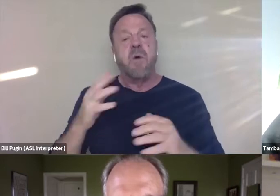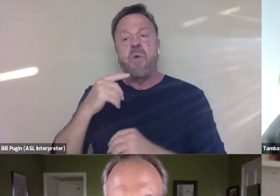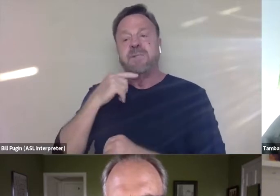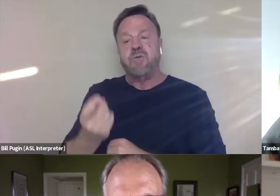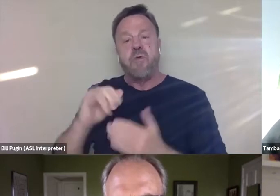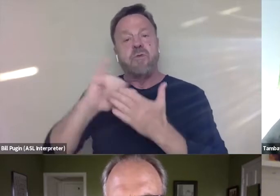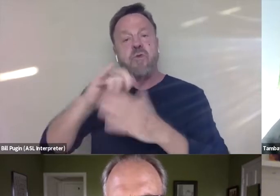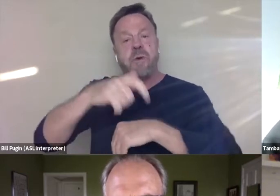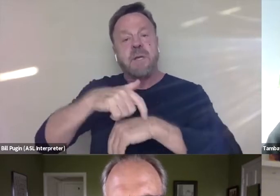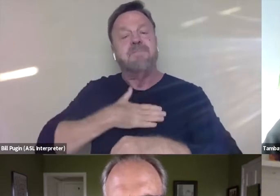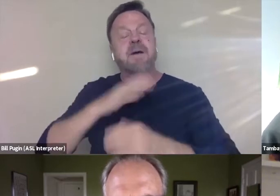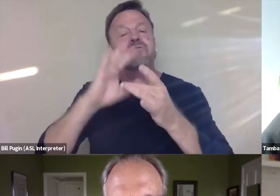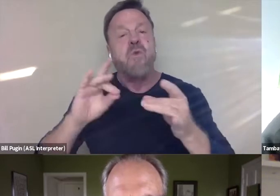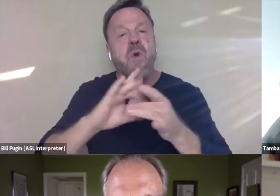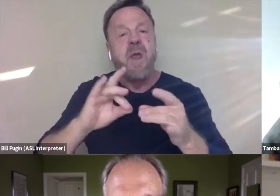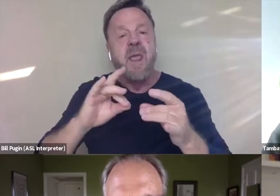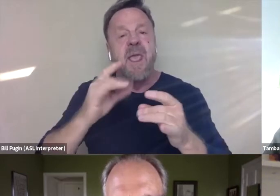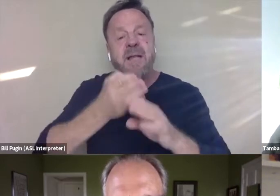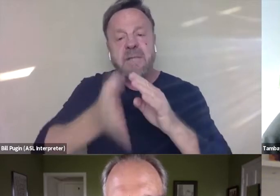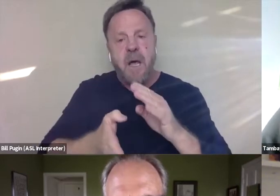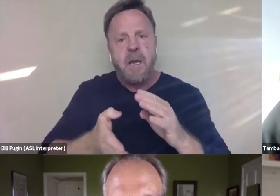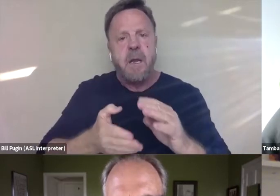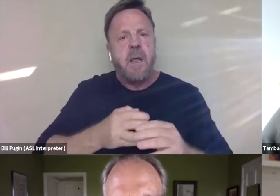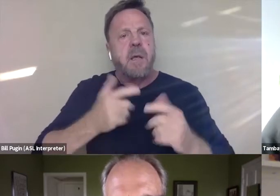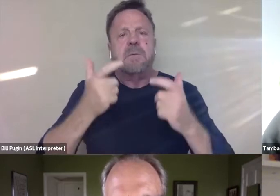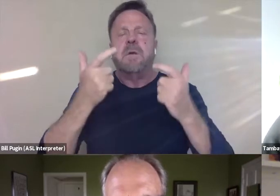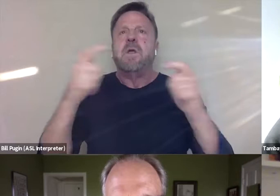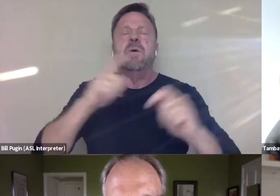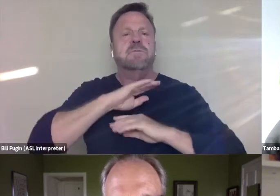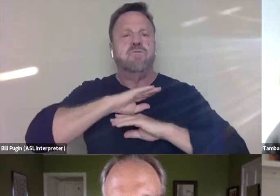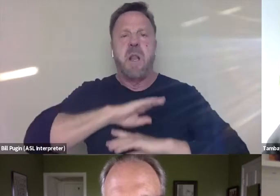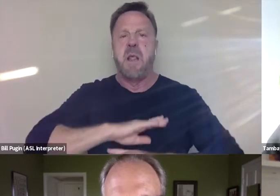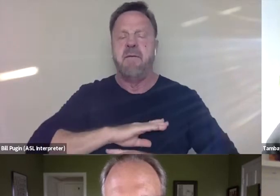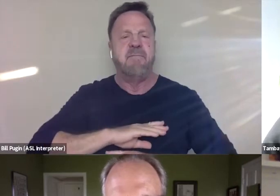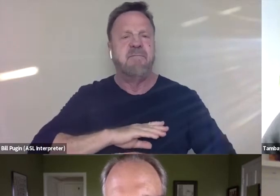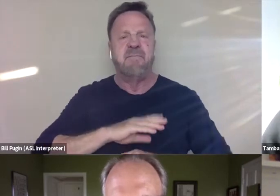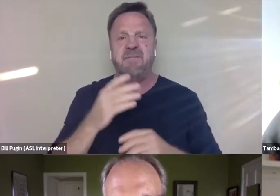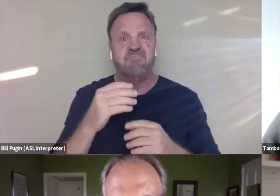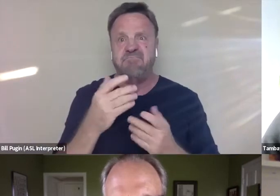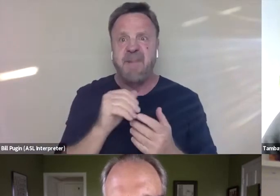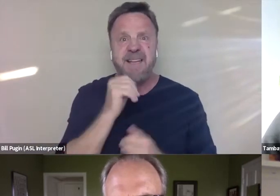and it was done, it was such a relief that I didn't even know that it was like this burden I've been carrying.